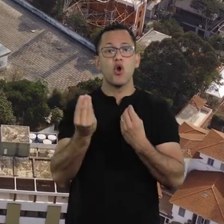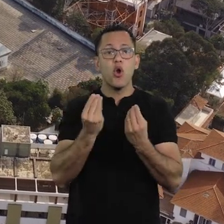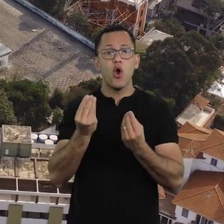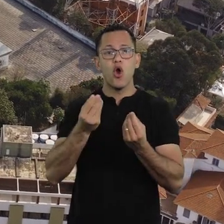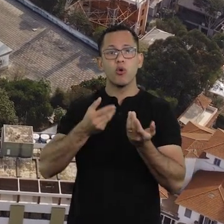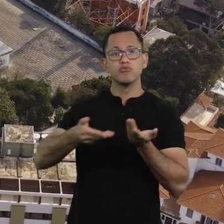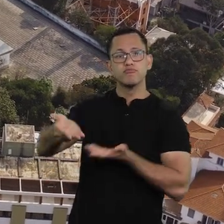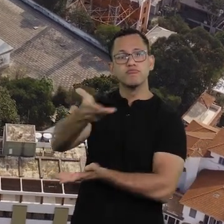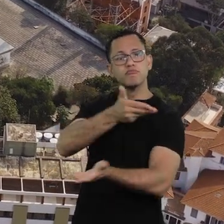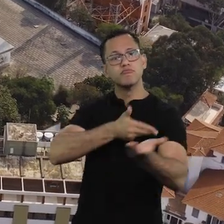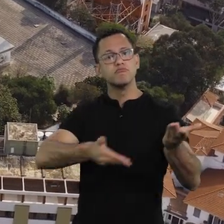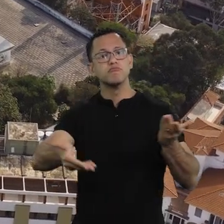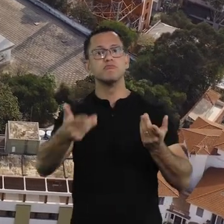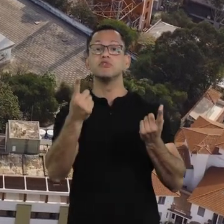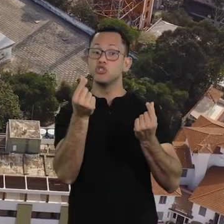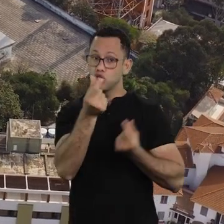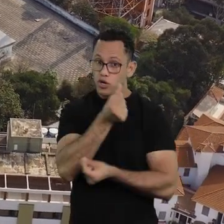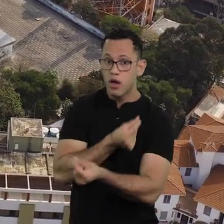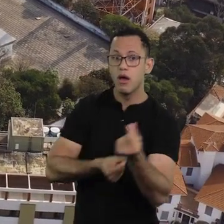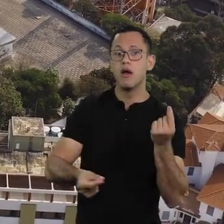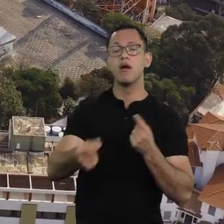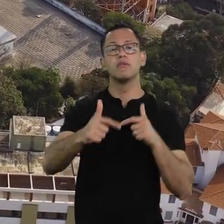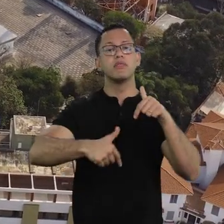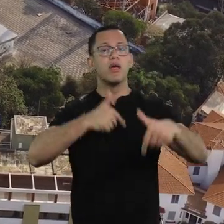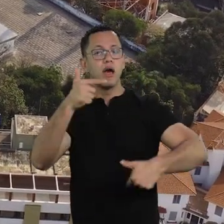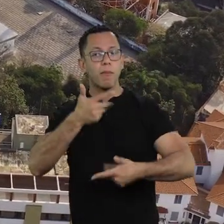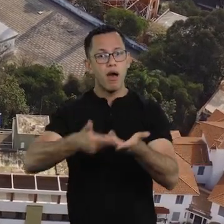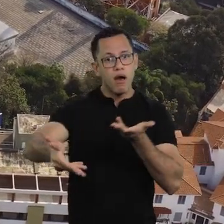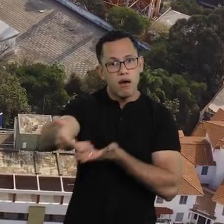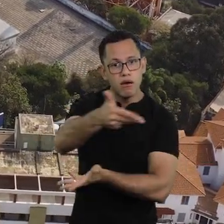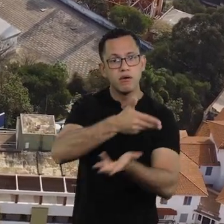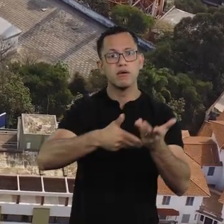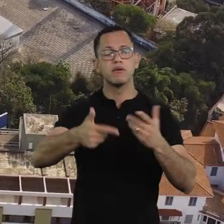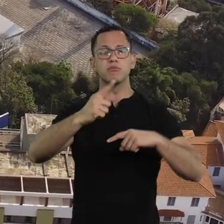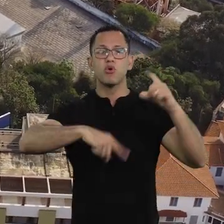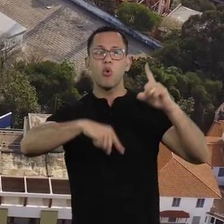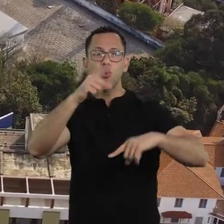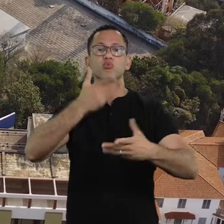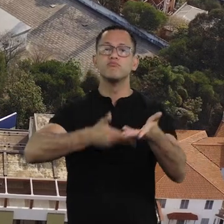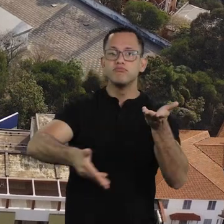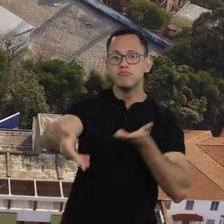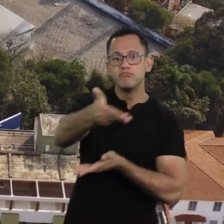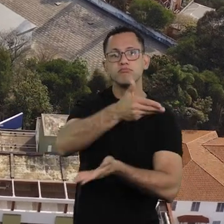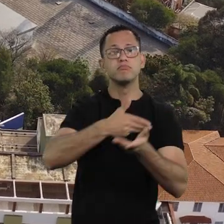to rethink the flows of labor, money, work, and goods